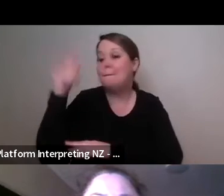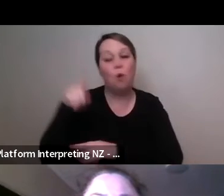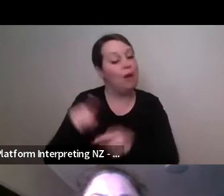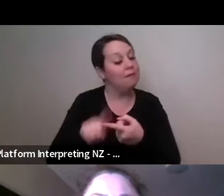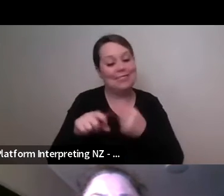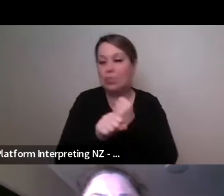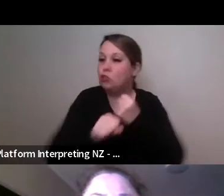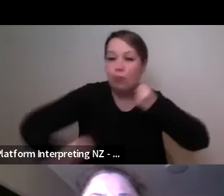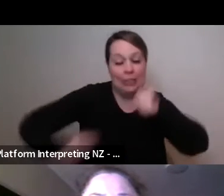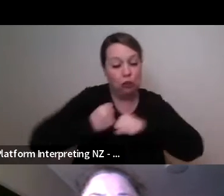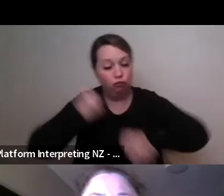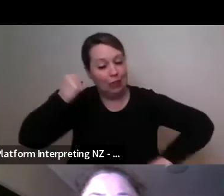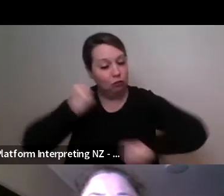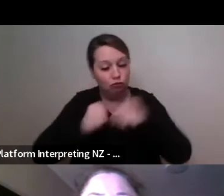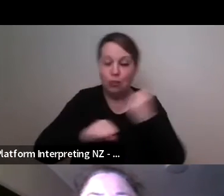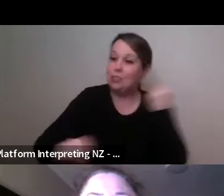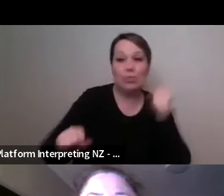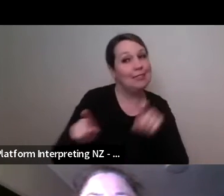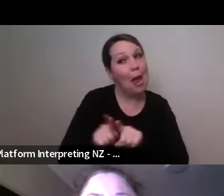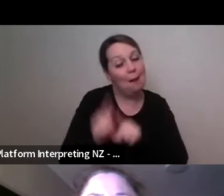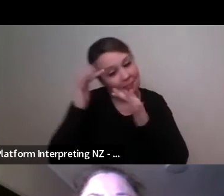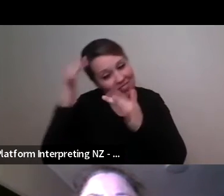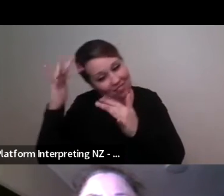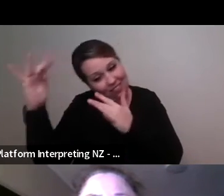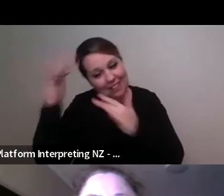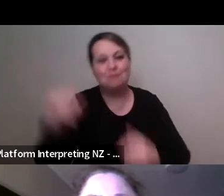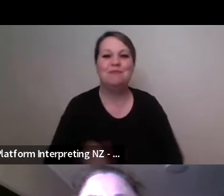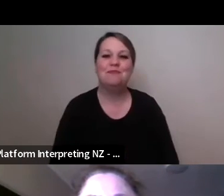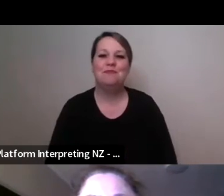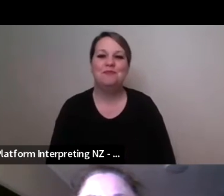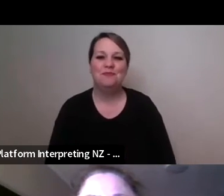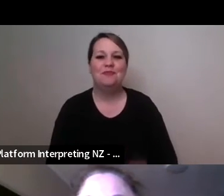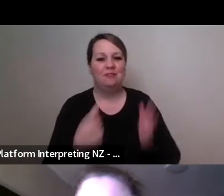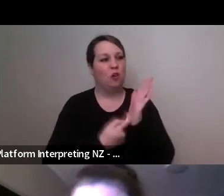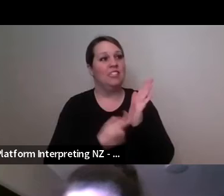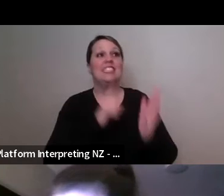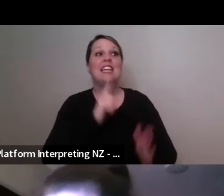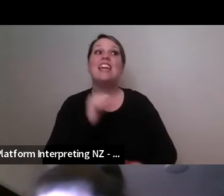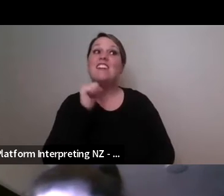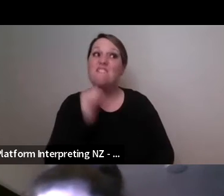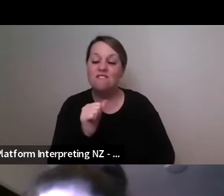Hey, sometimes it's hard but you know what, when I do them, its a better day I'll tell you that much